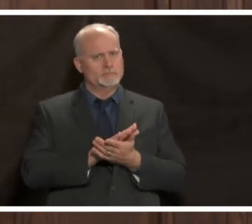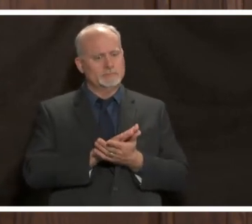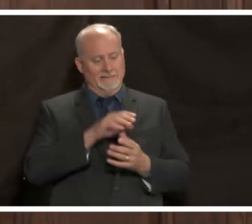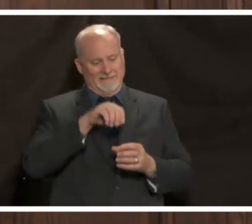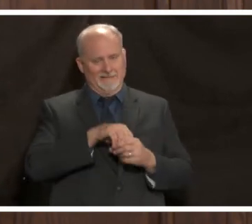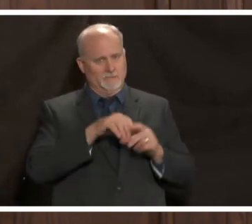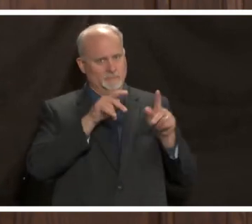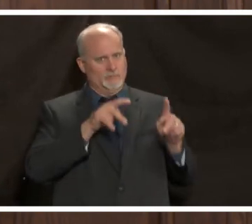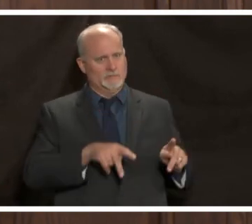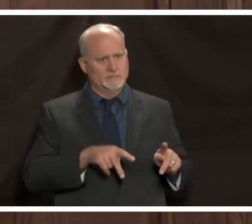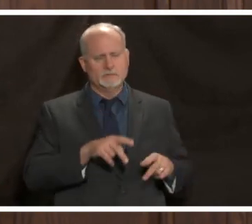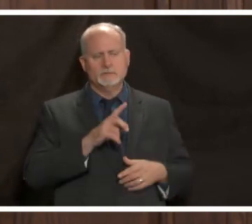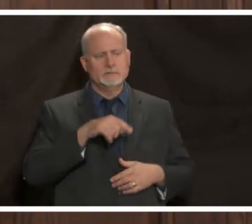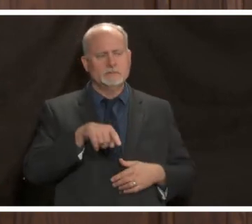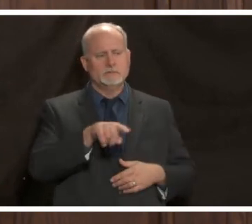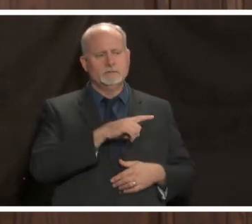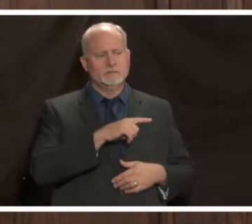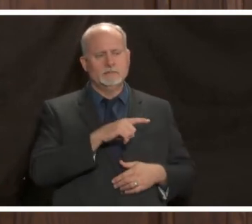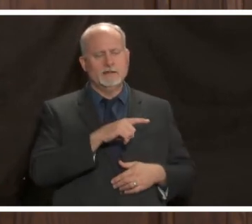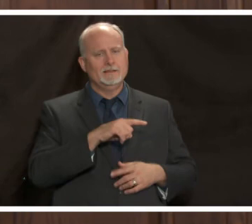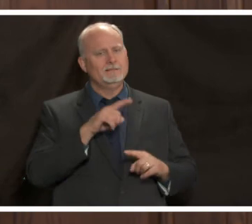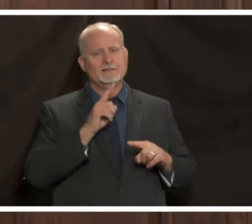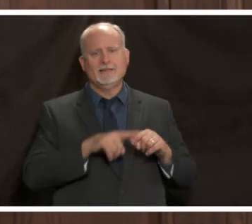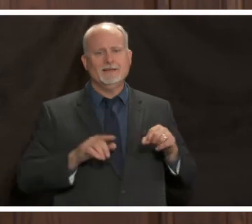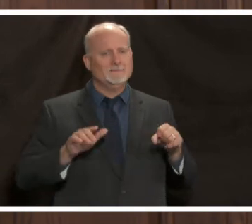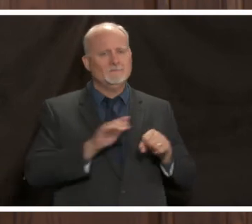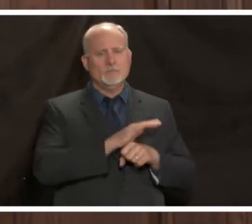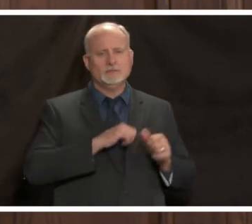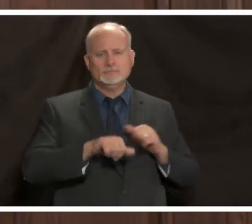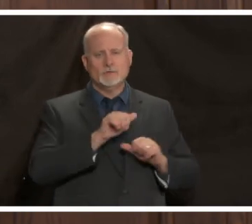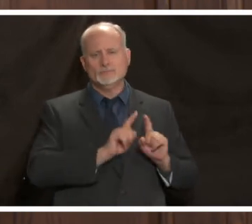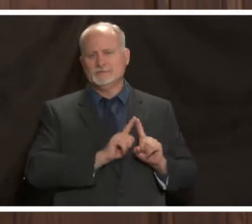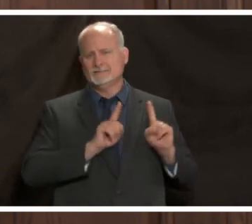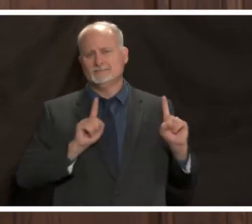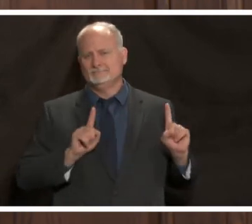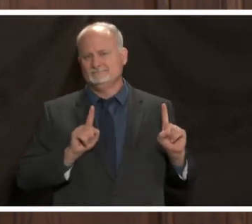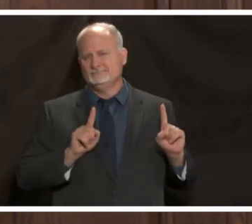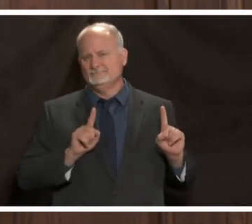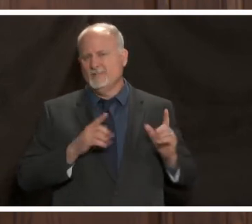they are not able to completely social distance in the classroom in a lot of cases